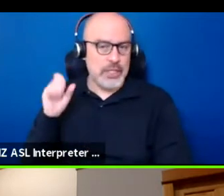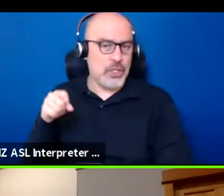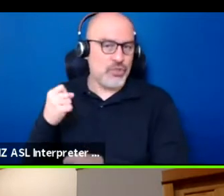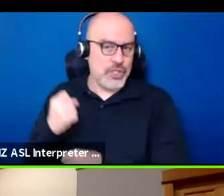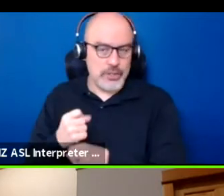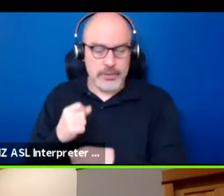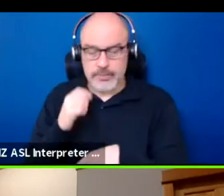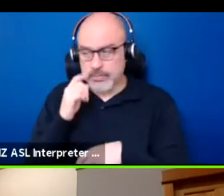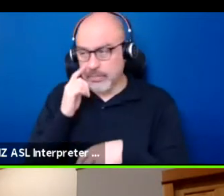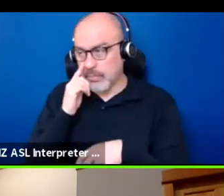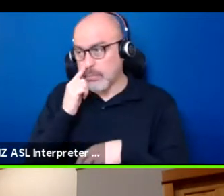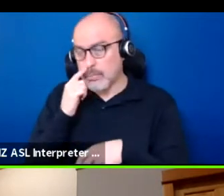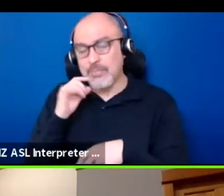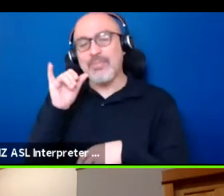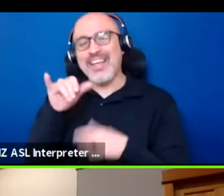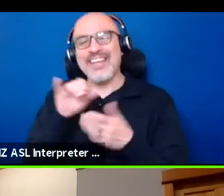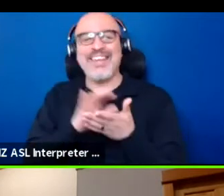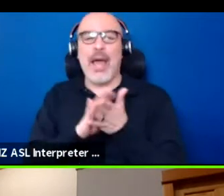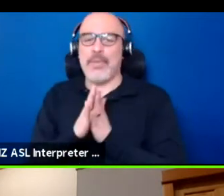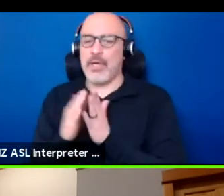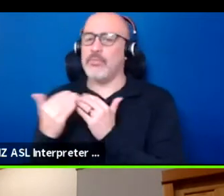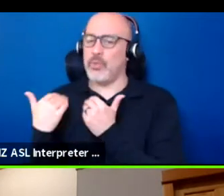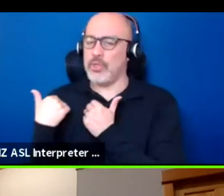And that becomes a responsibility at some point, you know.